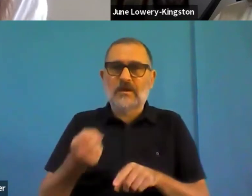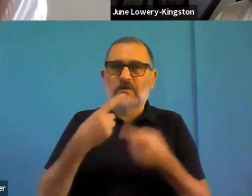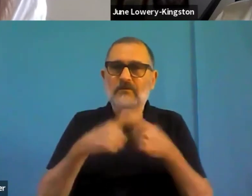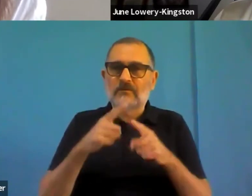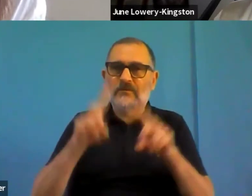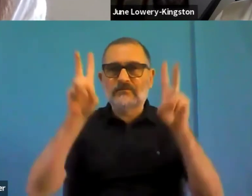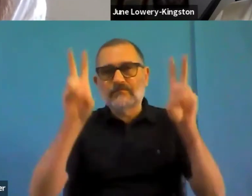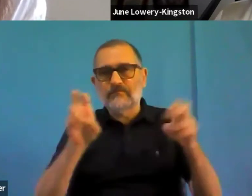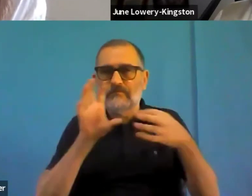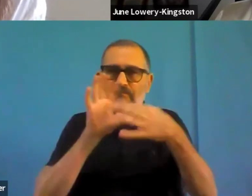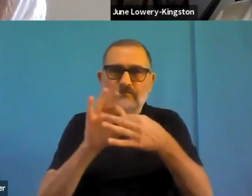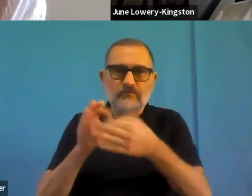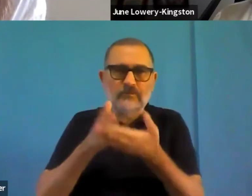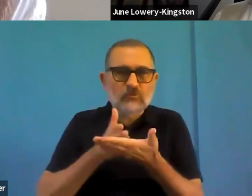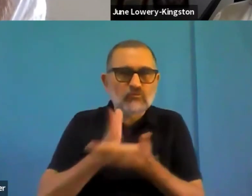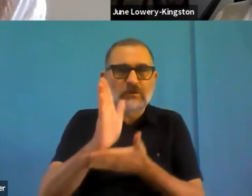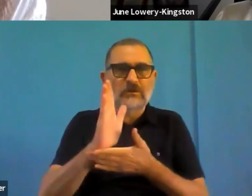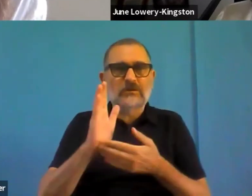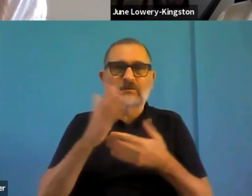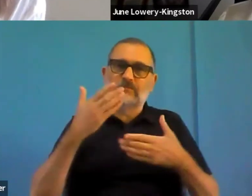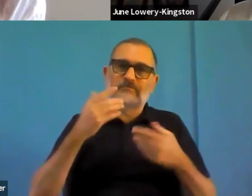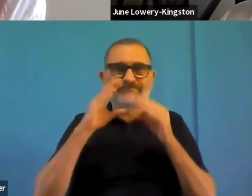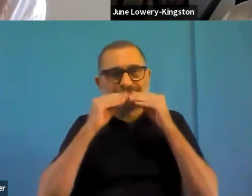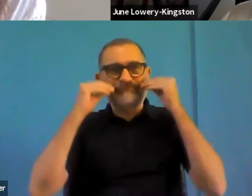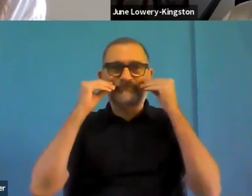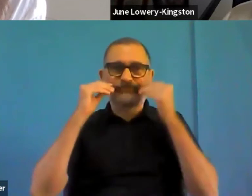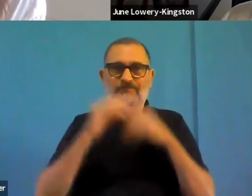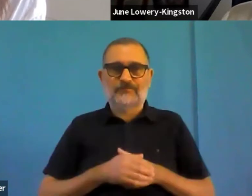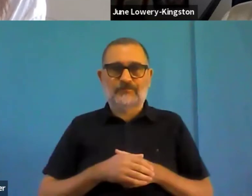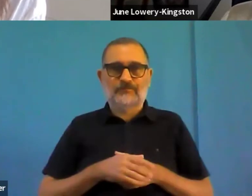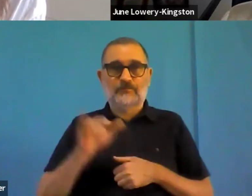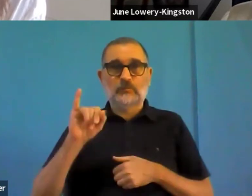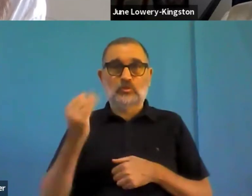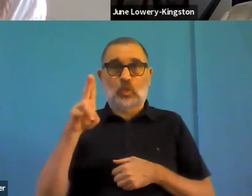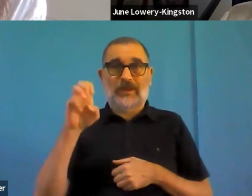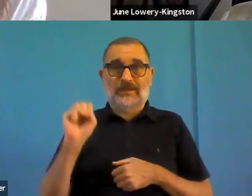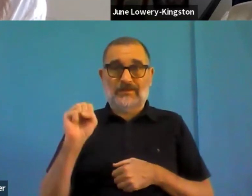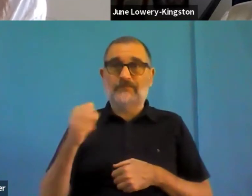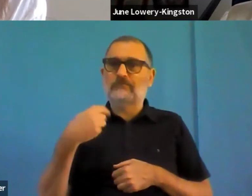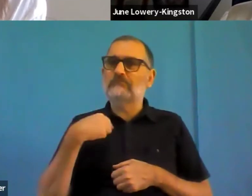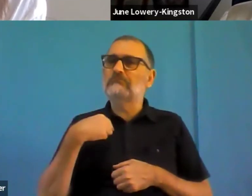Can you just confirm Suzanna that you can see my screen I don't I always have this problem with the big long, big black lines at the top.